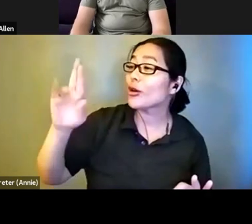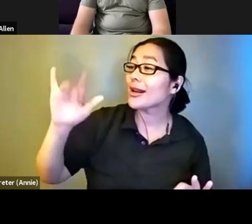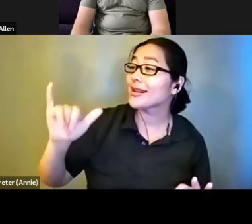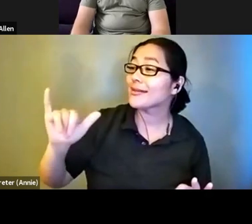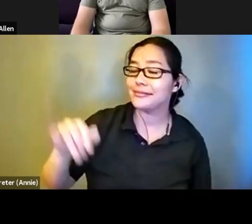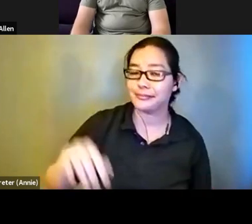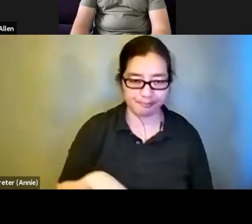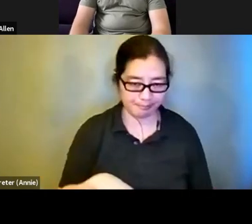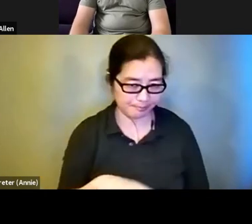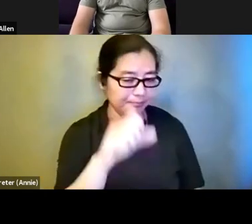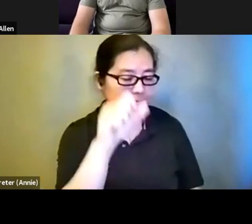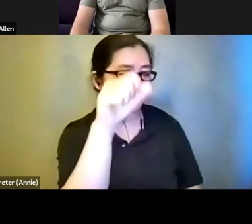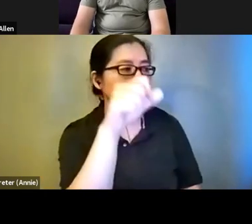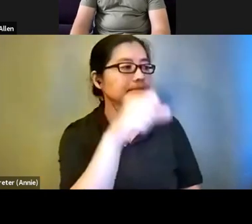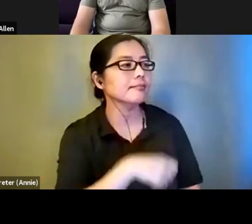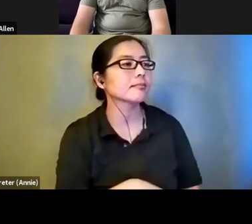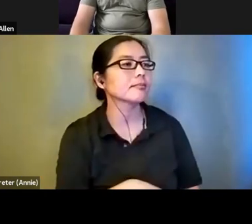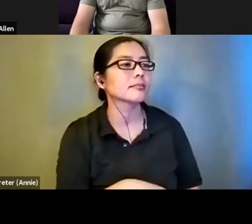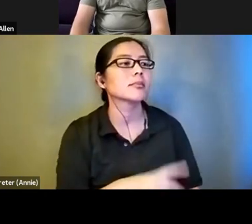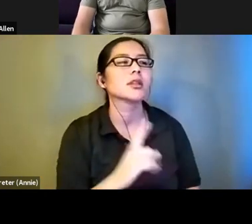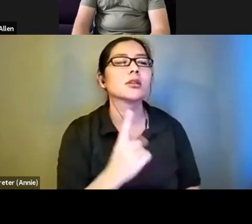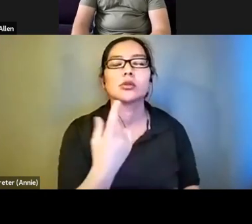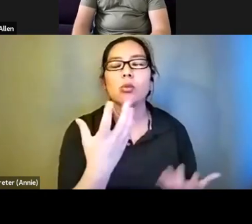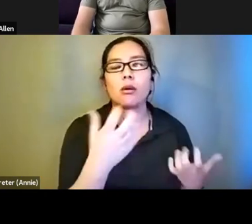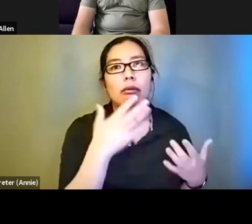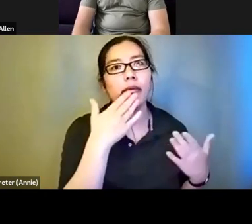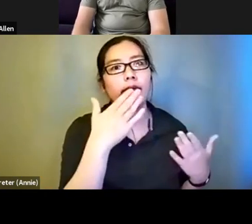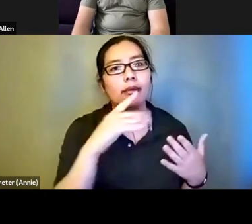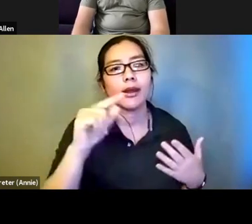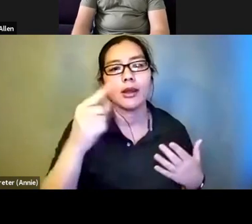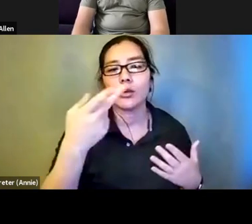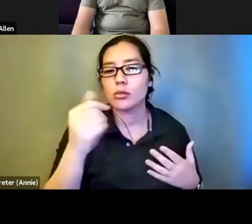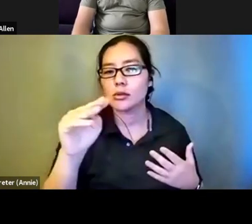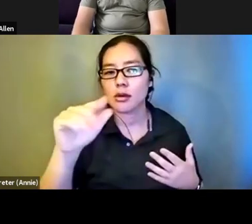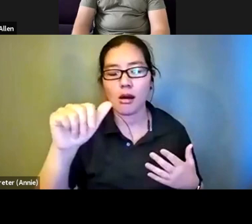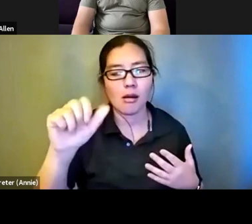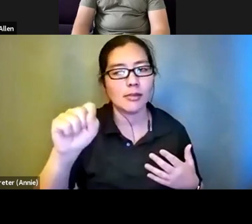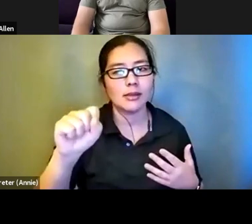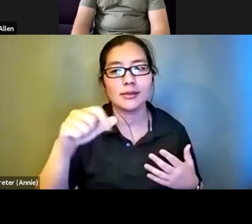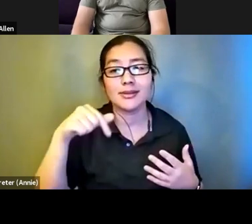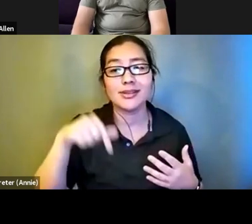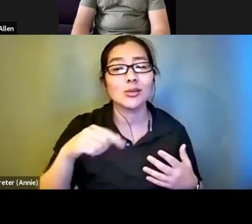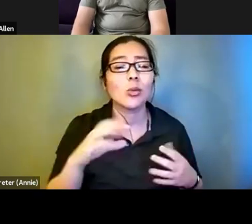Charity Pitcher-Cooper: I want to say thank you so much to Thomas. This is one of the nicest panels I've ever been